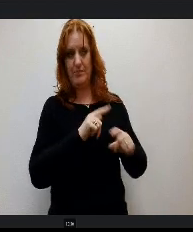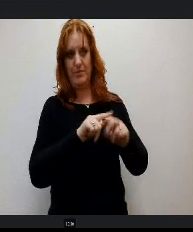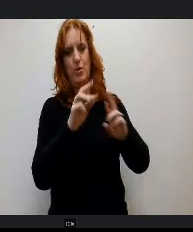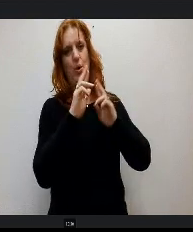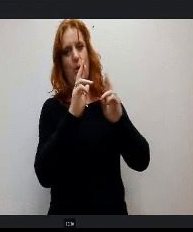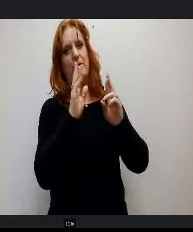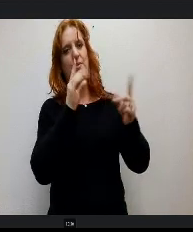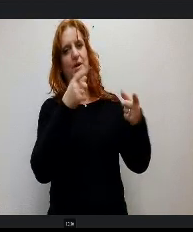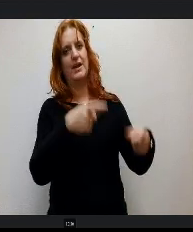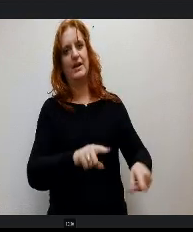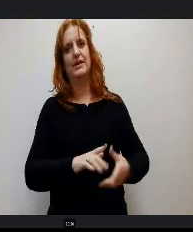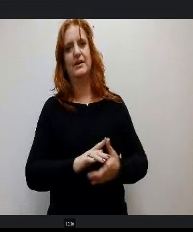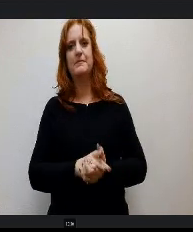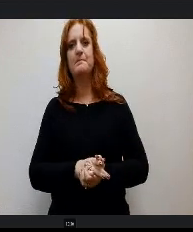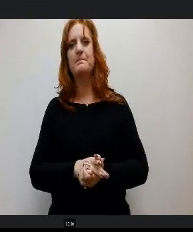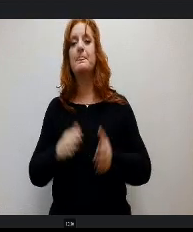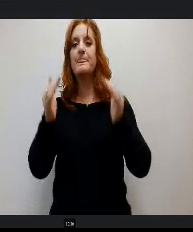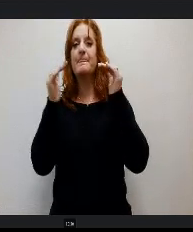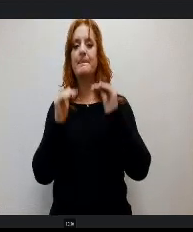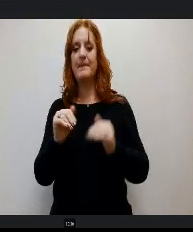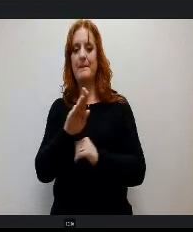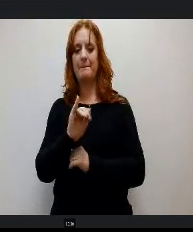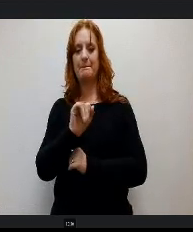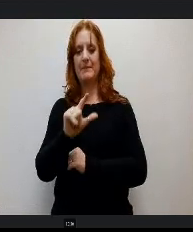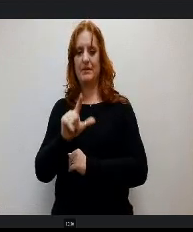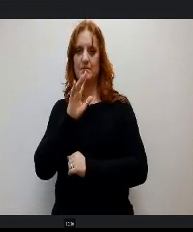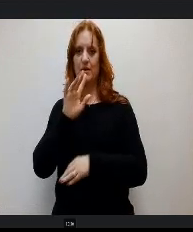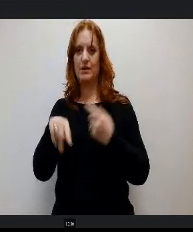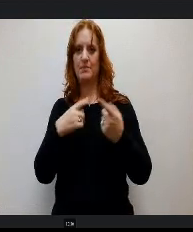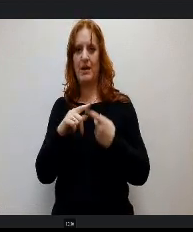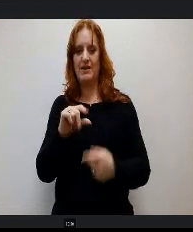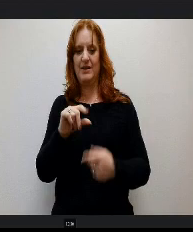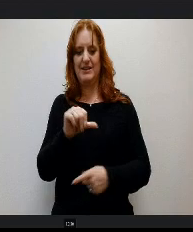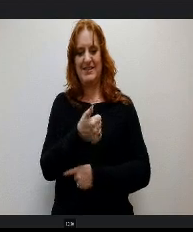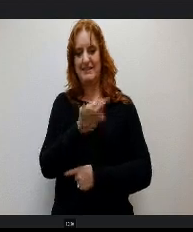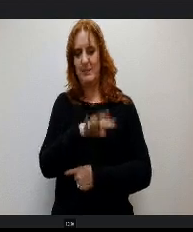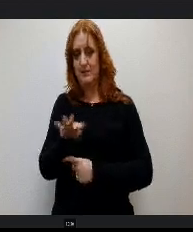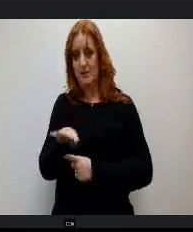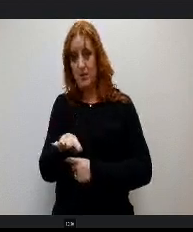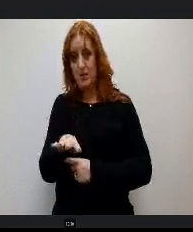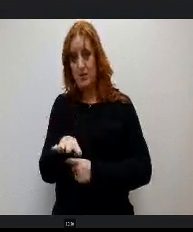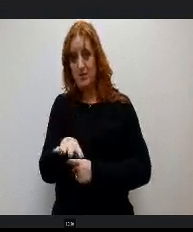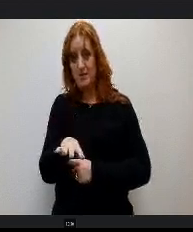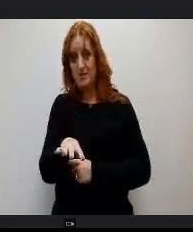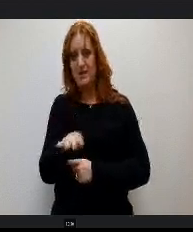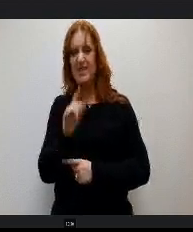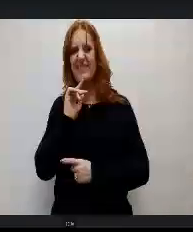The next Bill I'll talk about is 10 44. This was a PERA bill that we talked